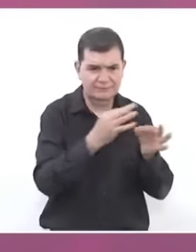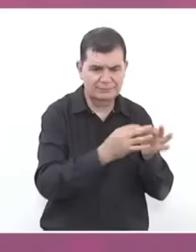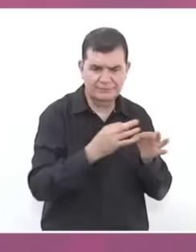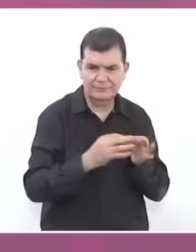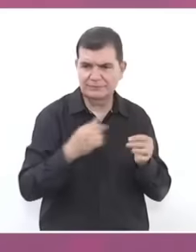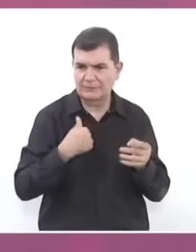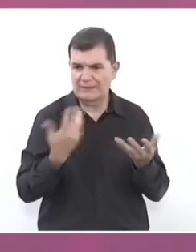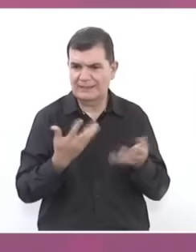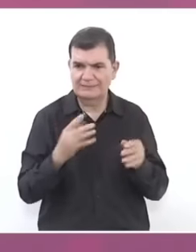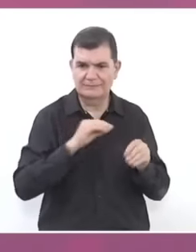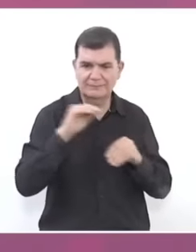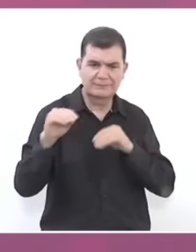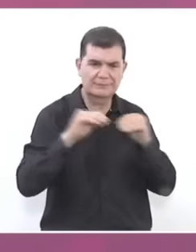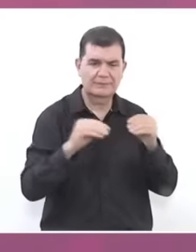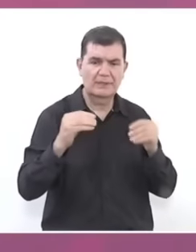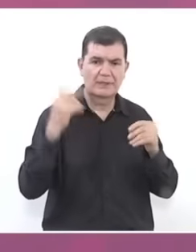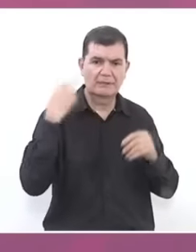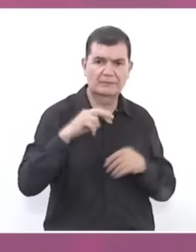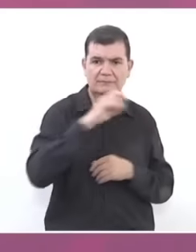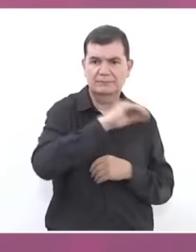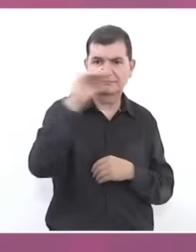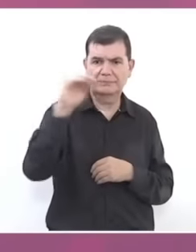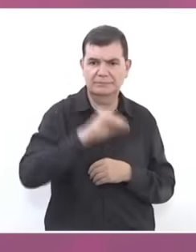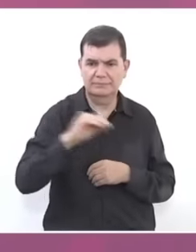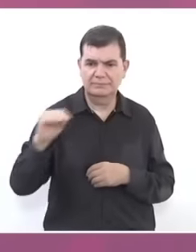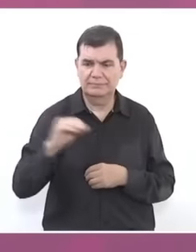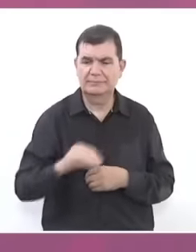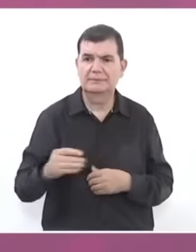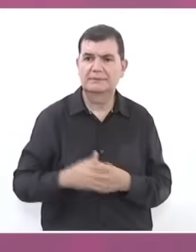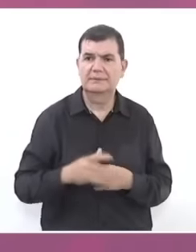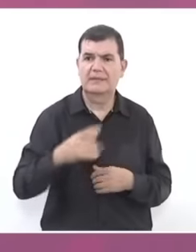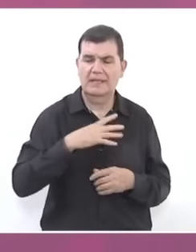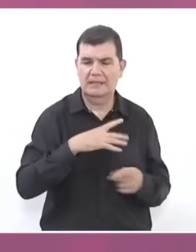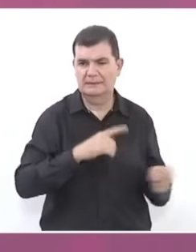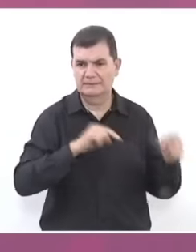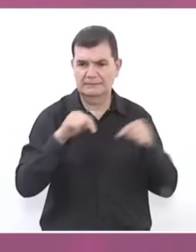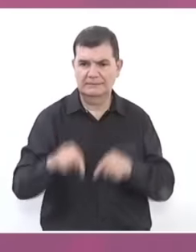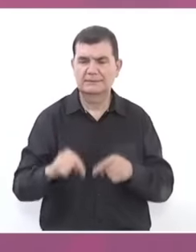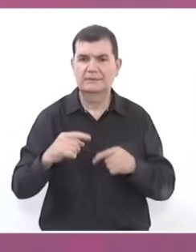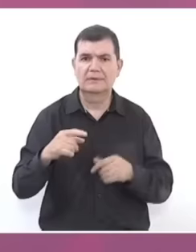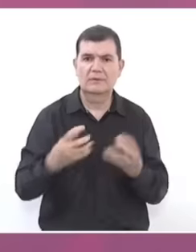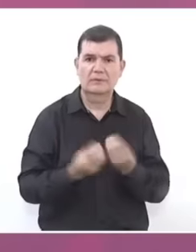visiting the whole country together and we now have to be here with you which